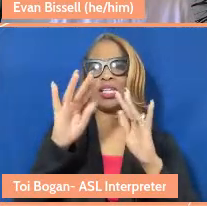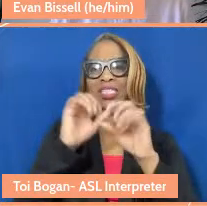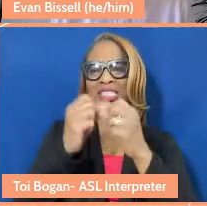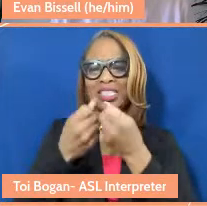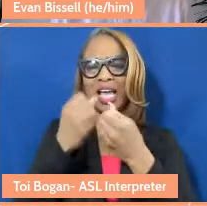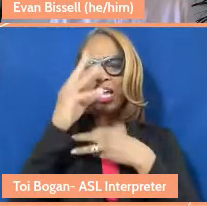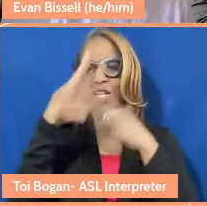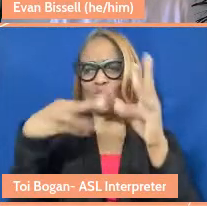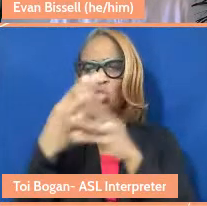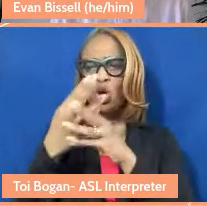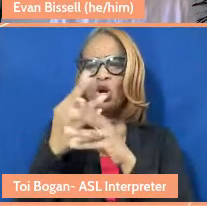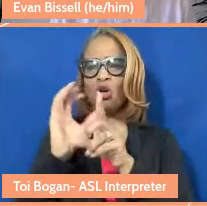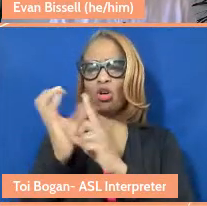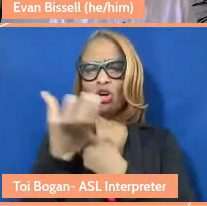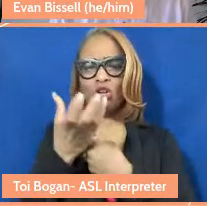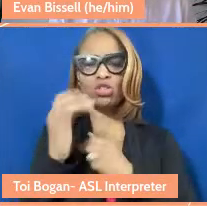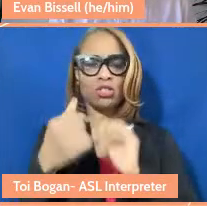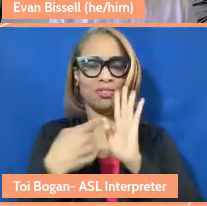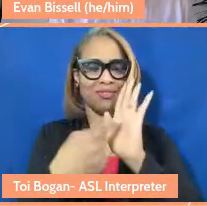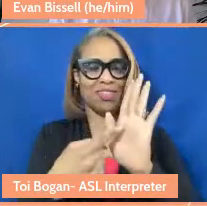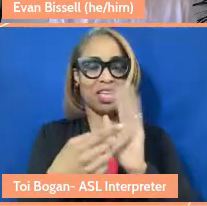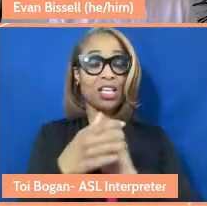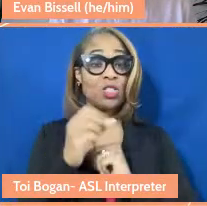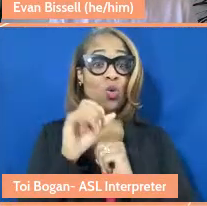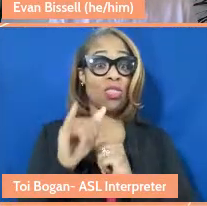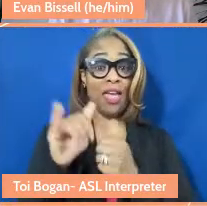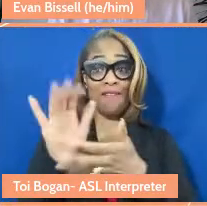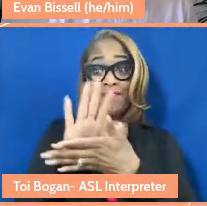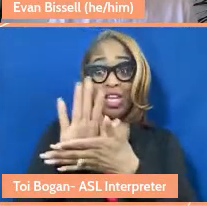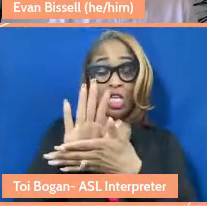And so part of the thing that, that video suggested to me is that when we started off with